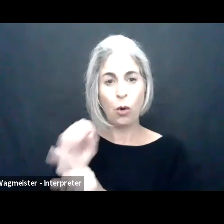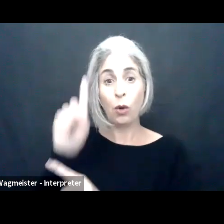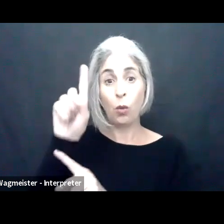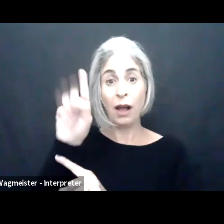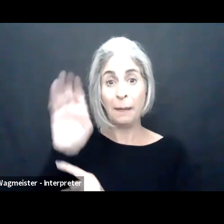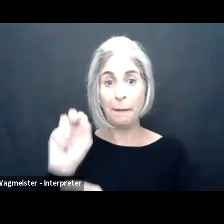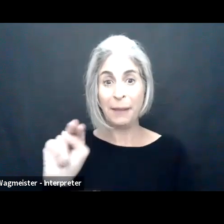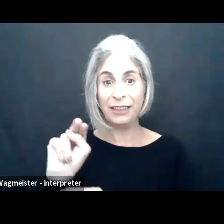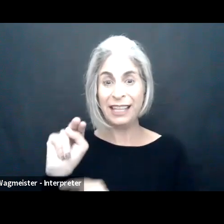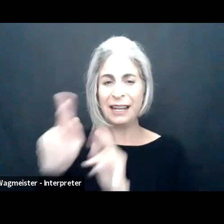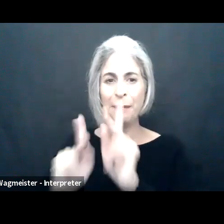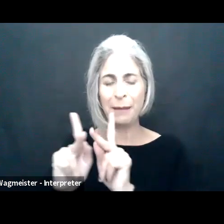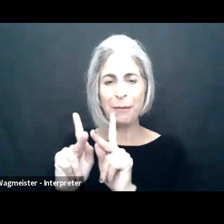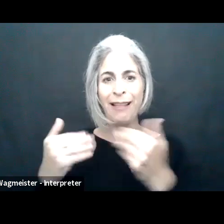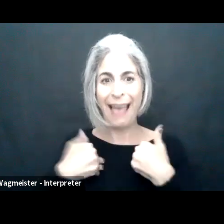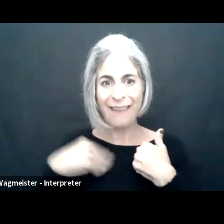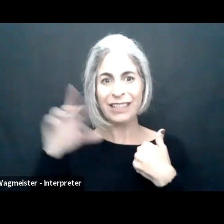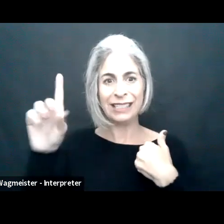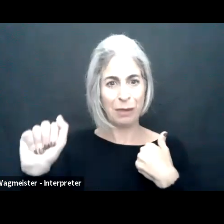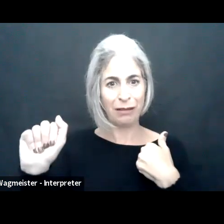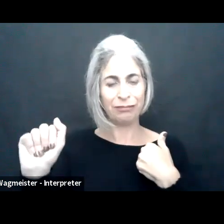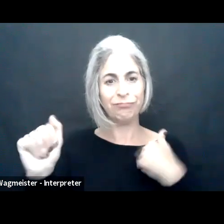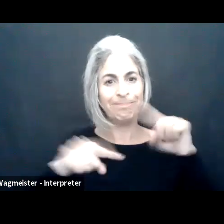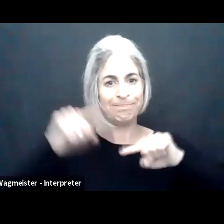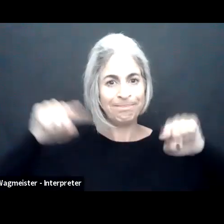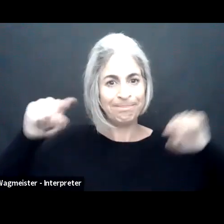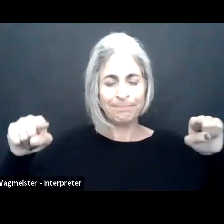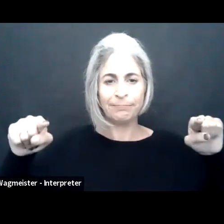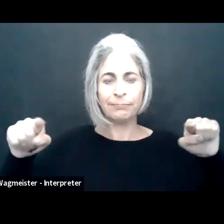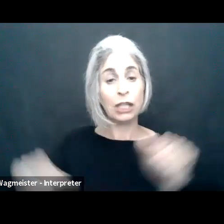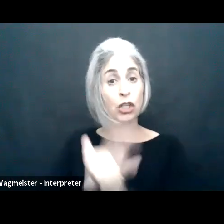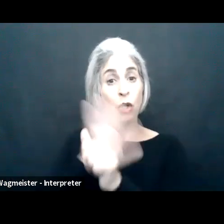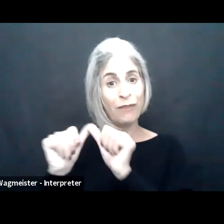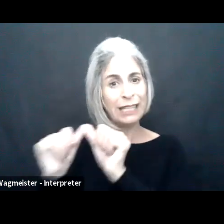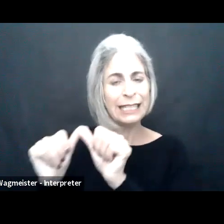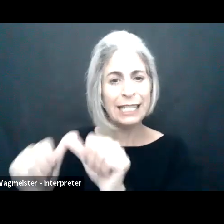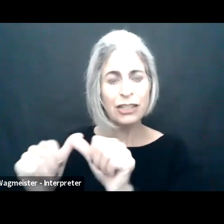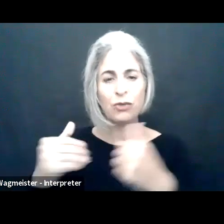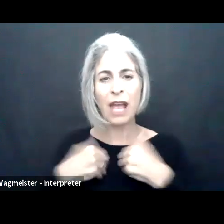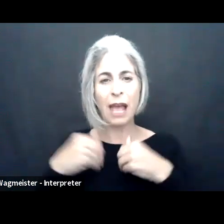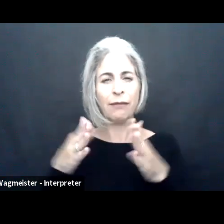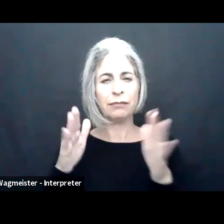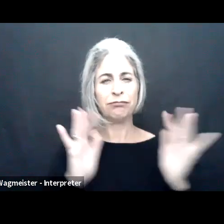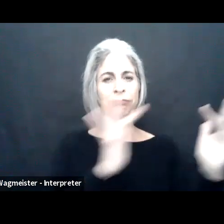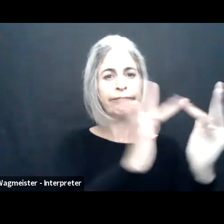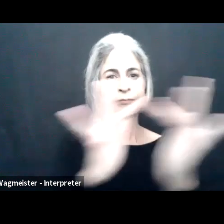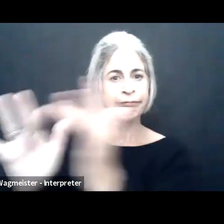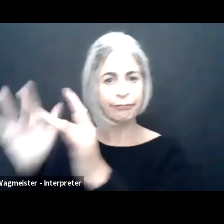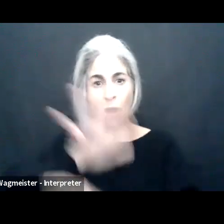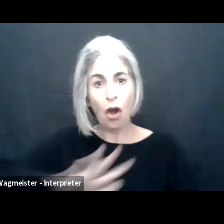In the world approximately 15% of the world's population or 1 billion people experience some form of disability, and